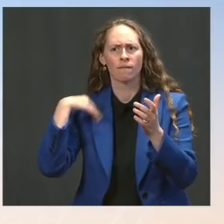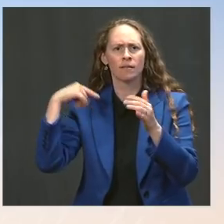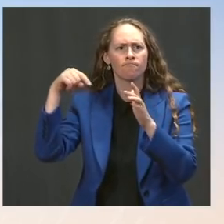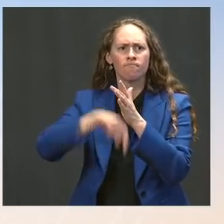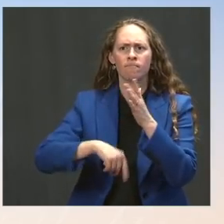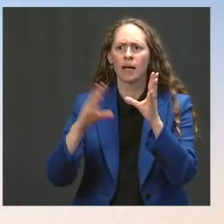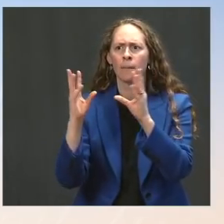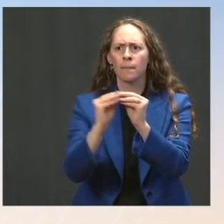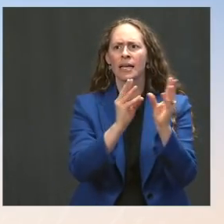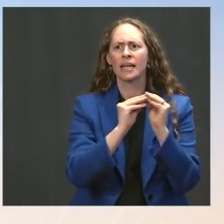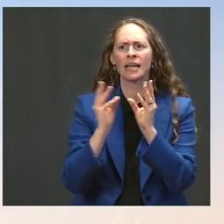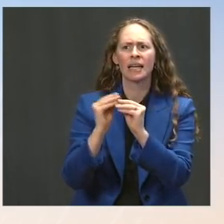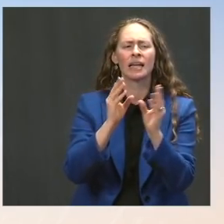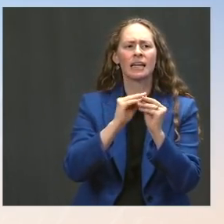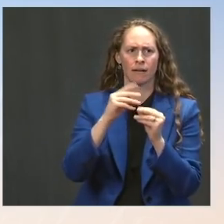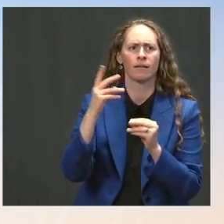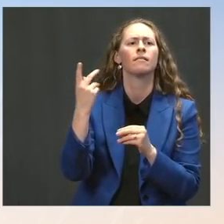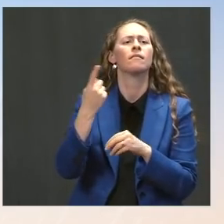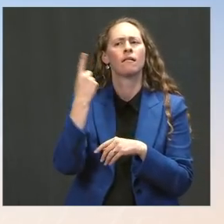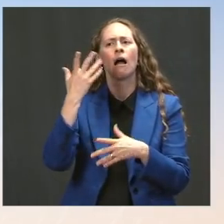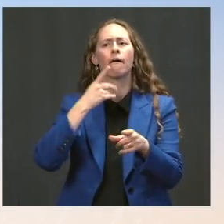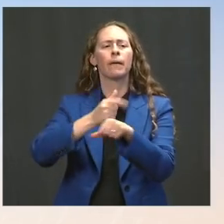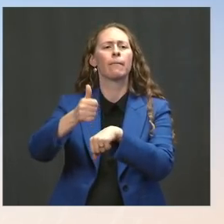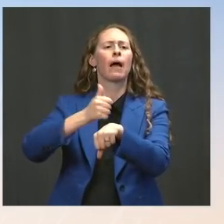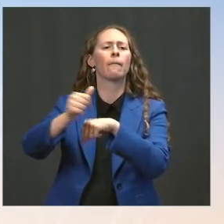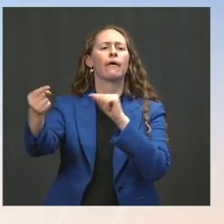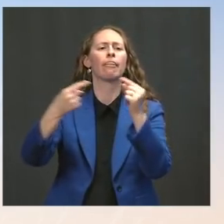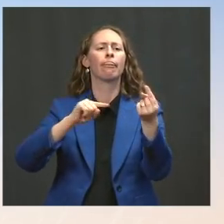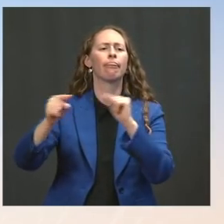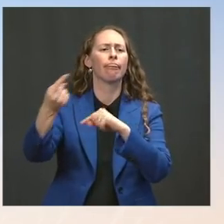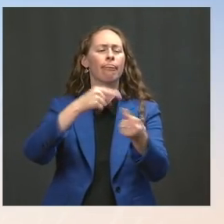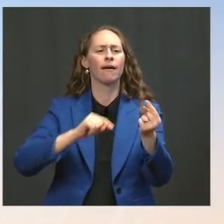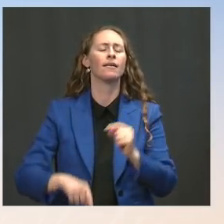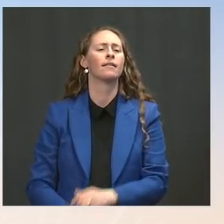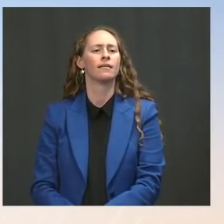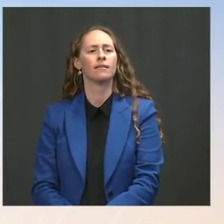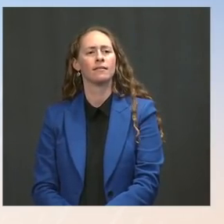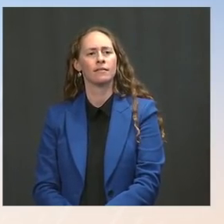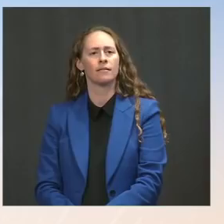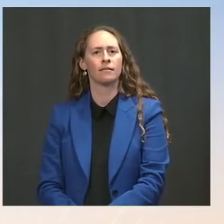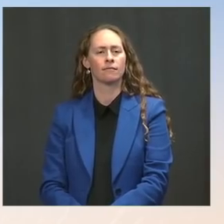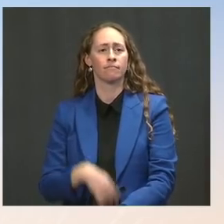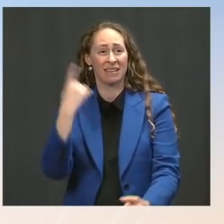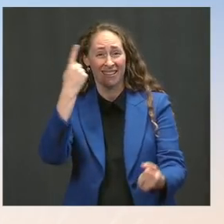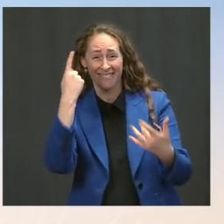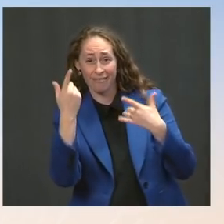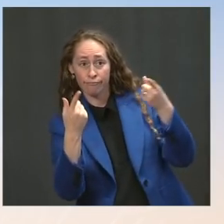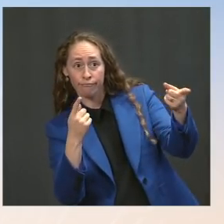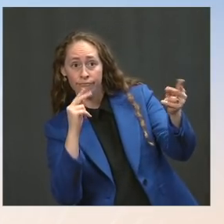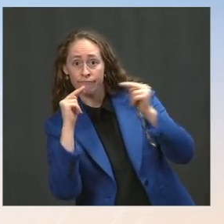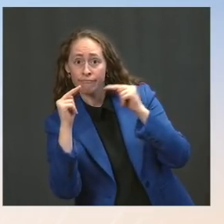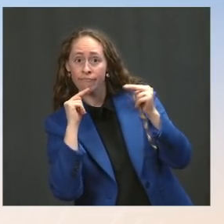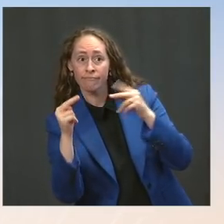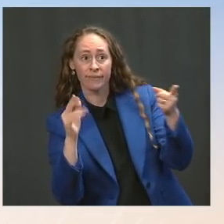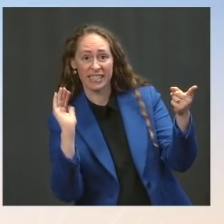So I'm wondering if the White House is concerned that the negotiators will not finalize a deal soon. And how much time is President Biden willing to give these negotiators,